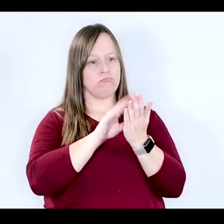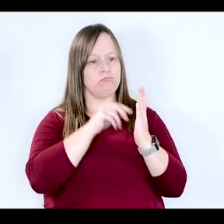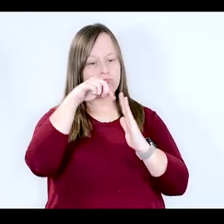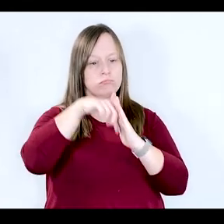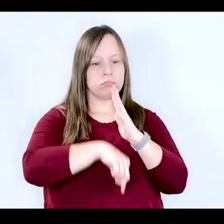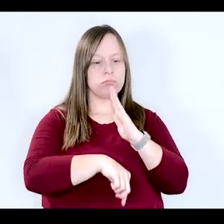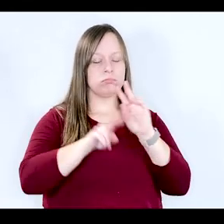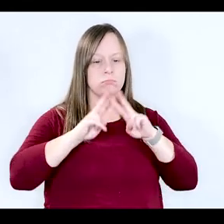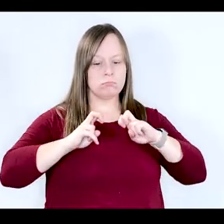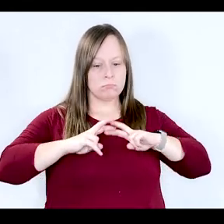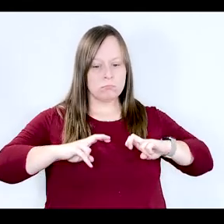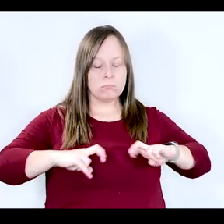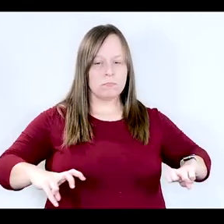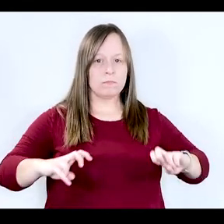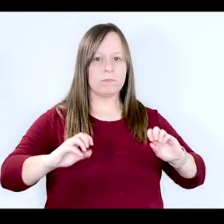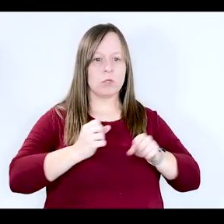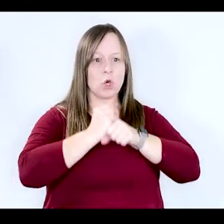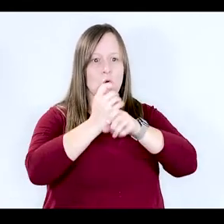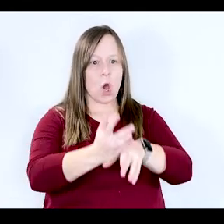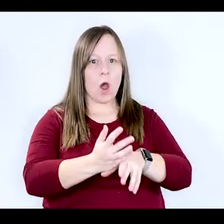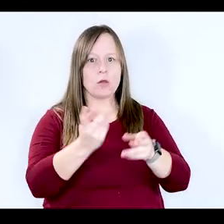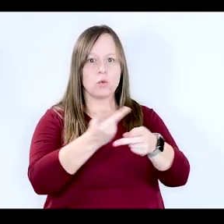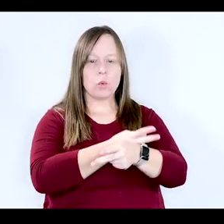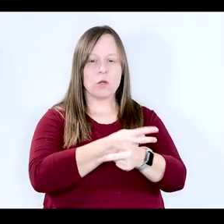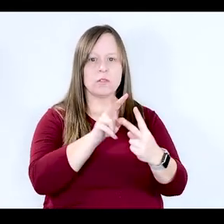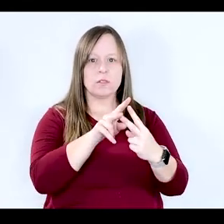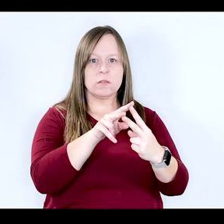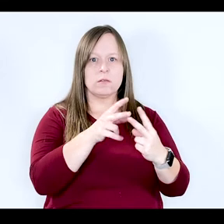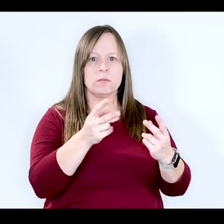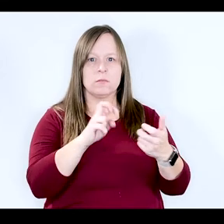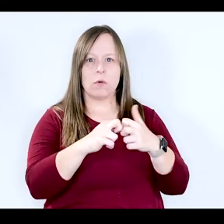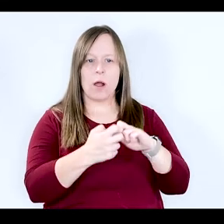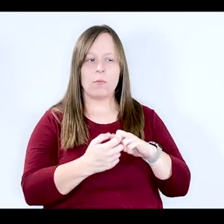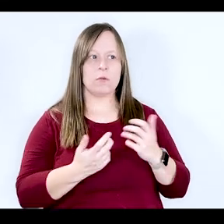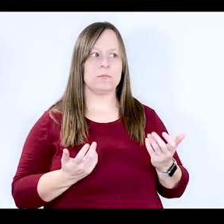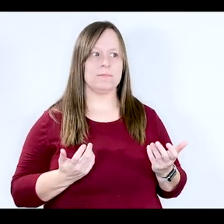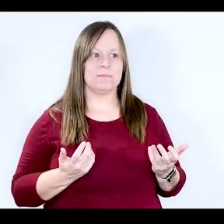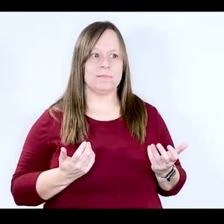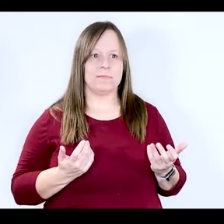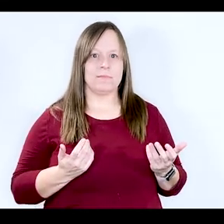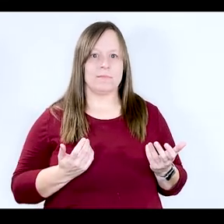issues that may be causing the worsening of these conditions are pretty much